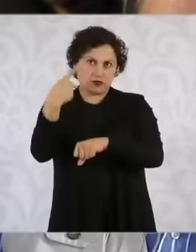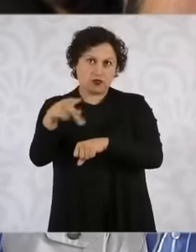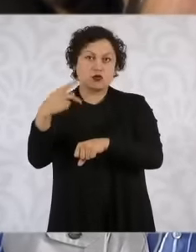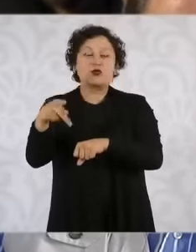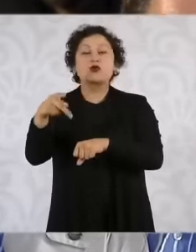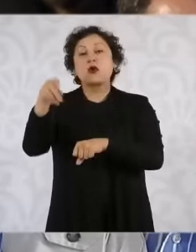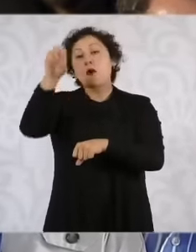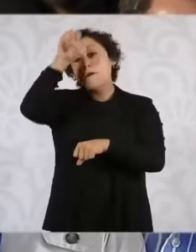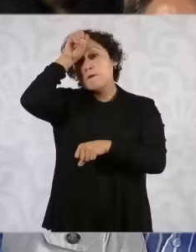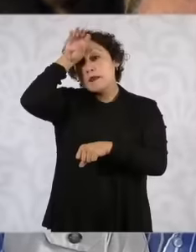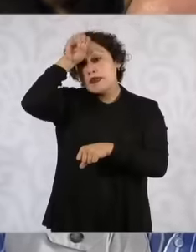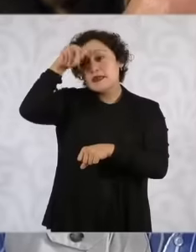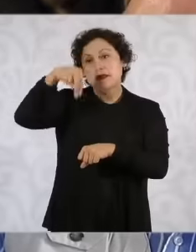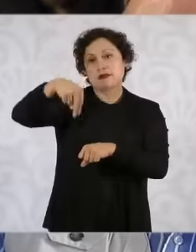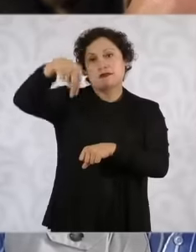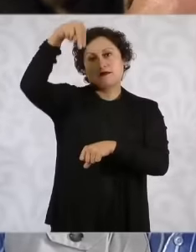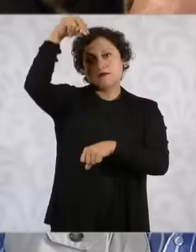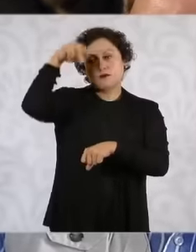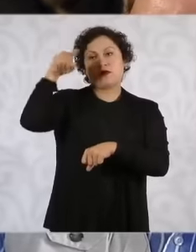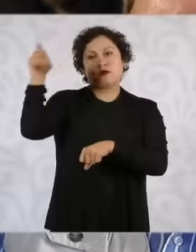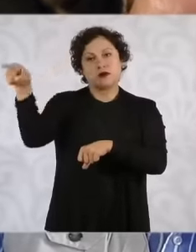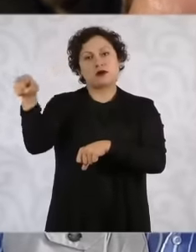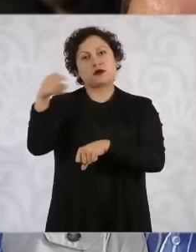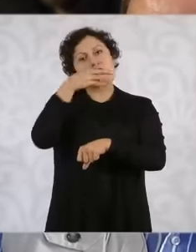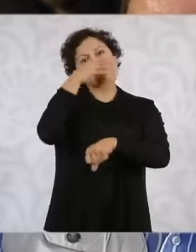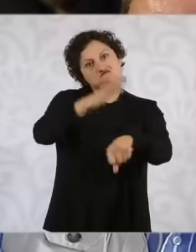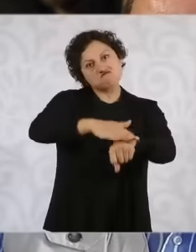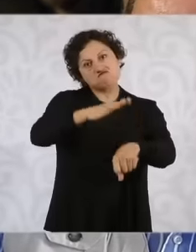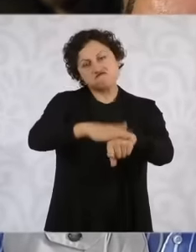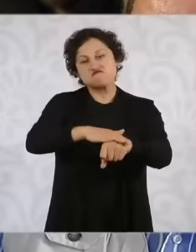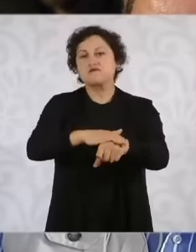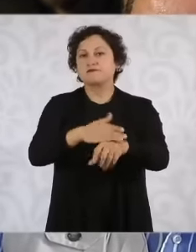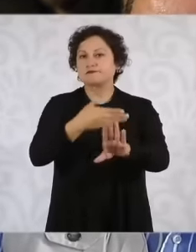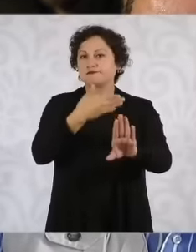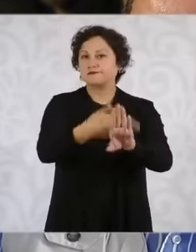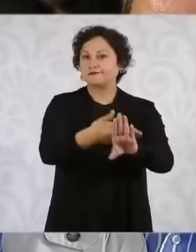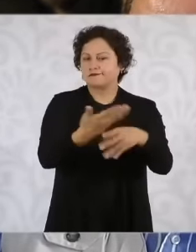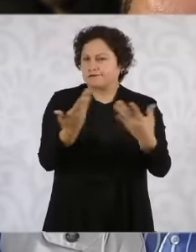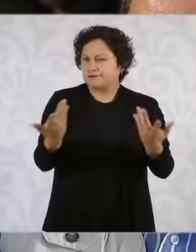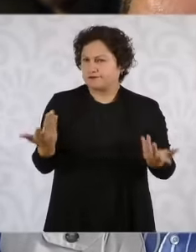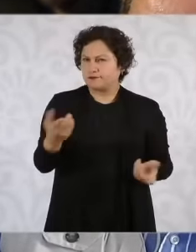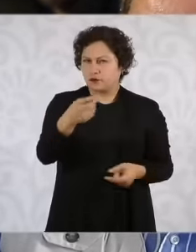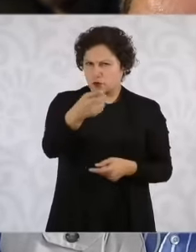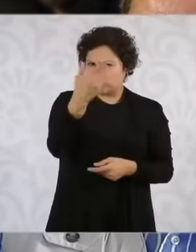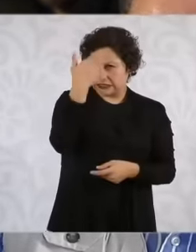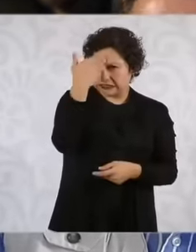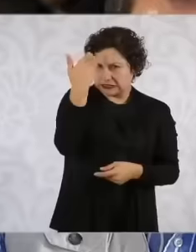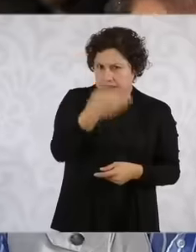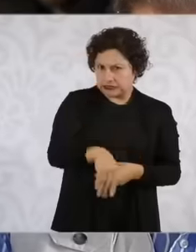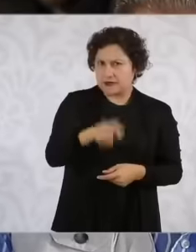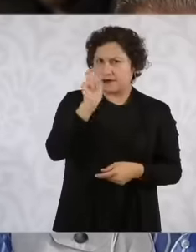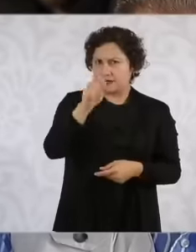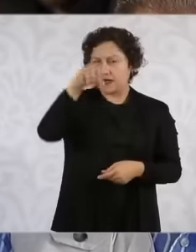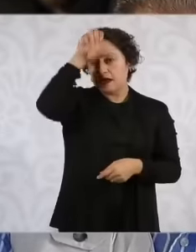from the North, well, well, I understand that you know that the mining companies, well, they come and monopolize land,